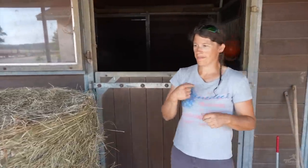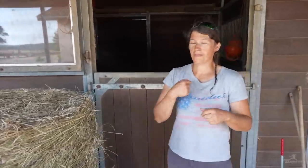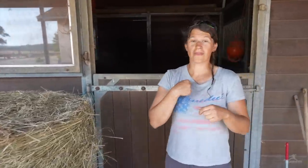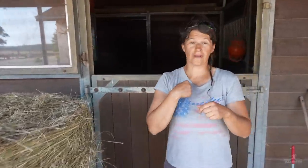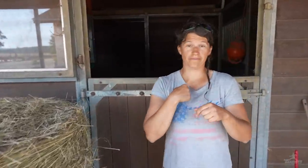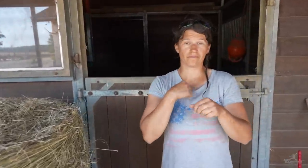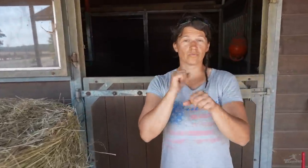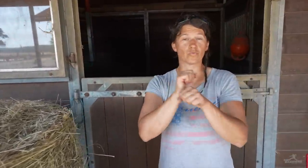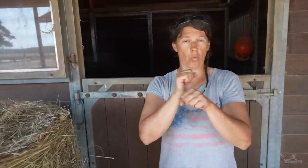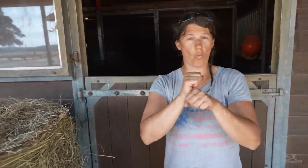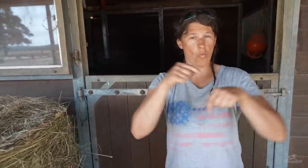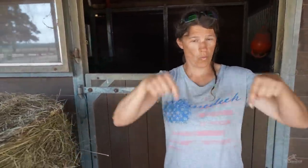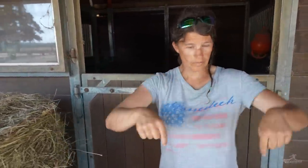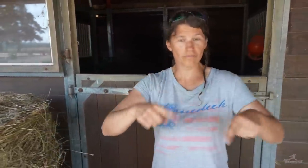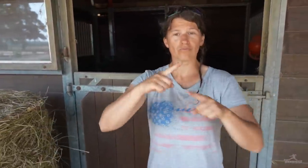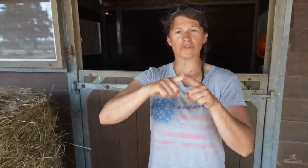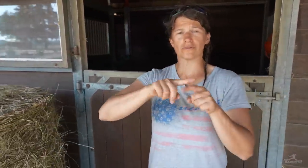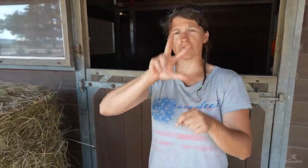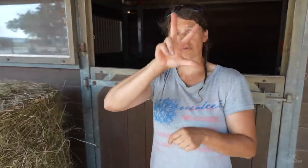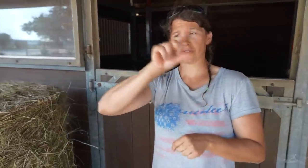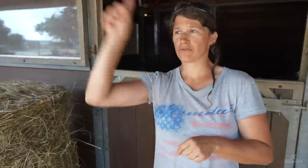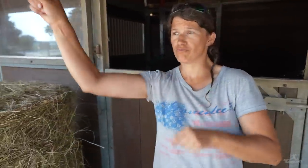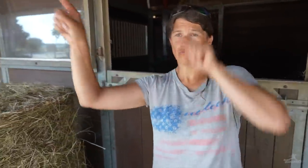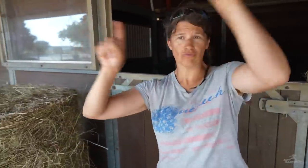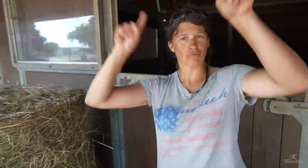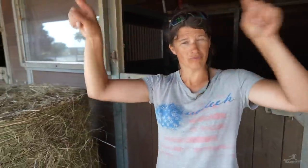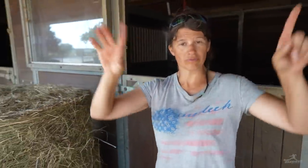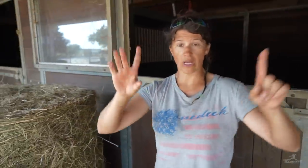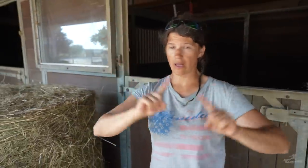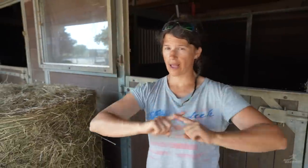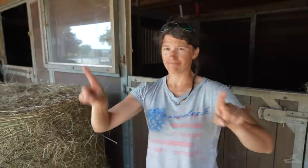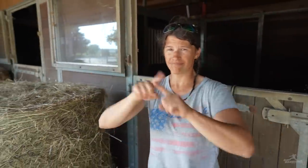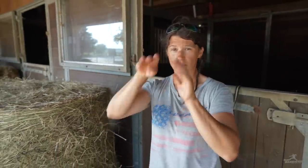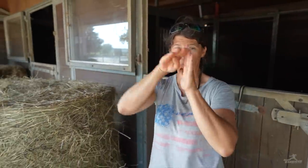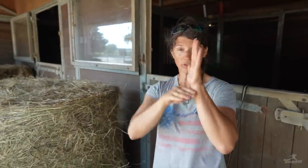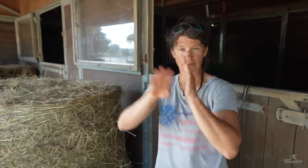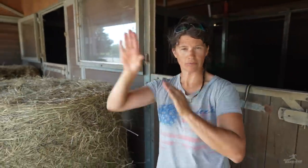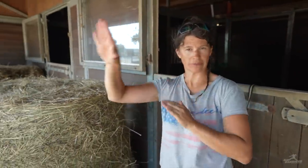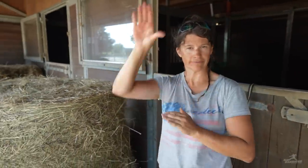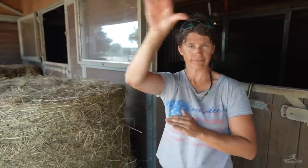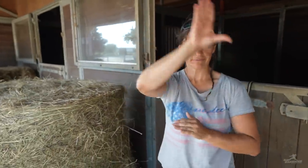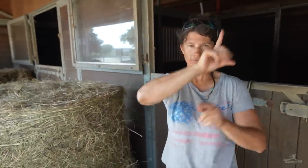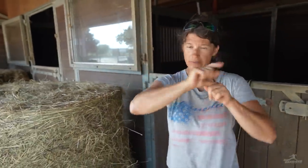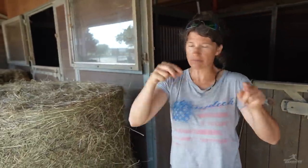As I work here and at three other places, each place has their own rules.